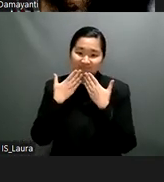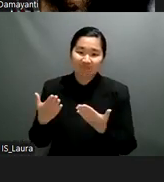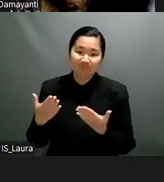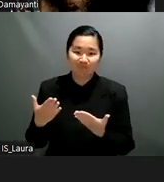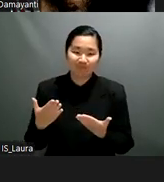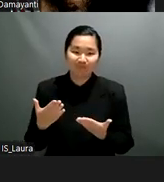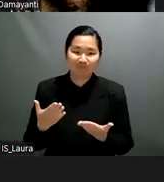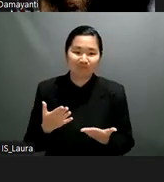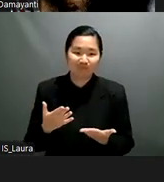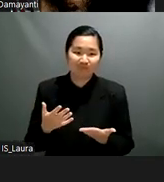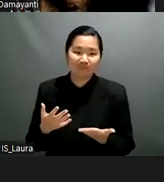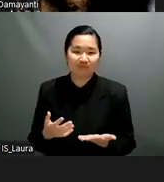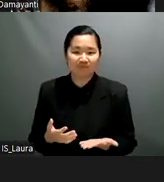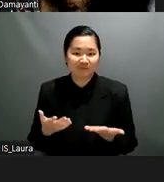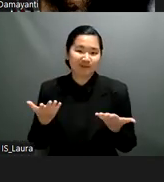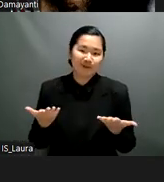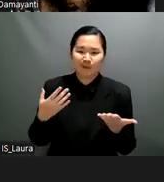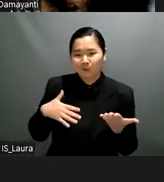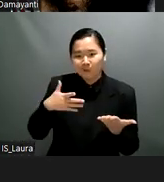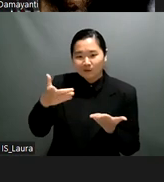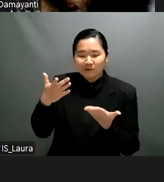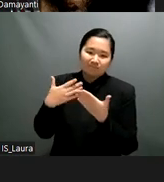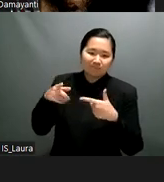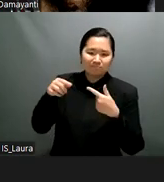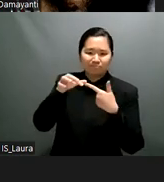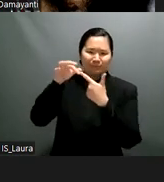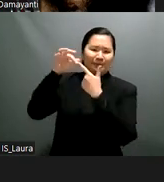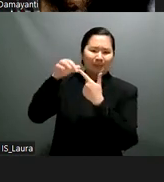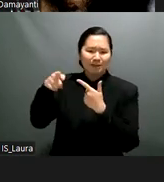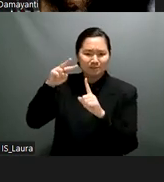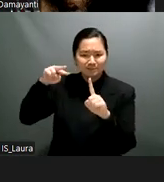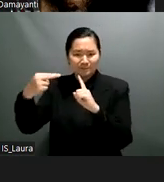unique perspective across multiple different geographies and countries i i really appreciate